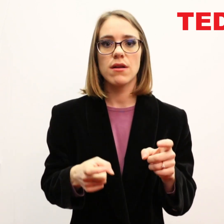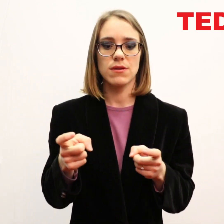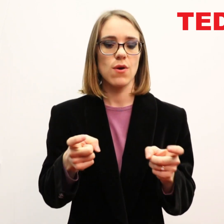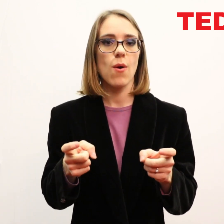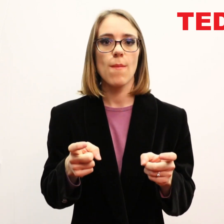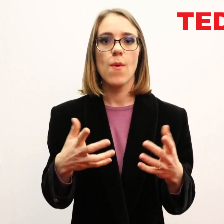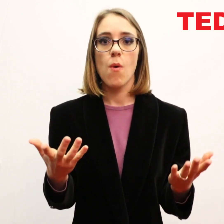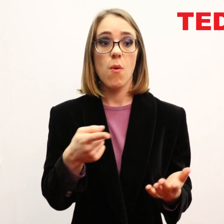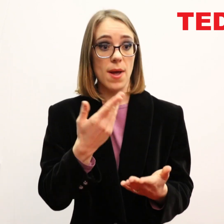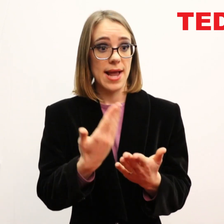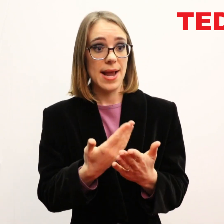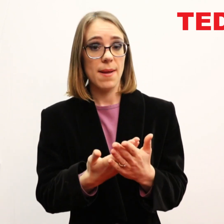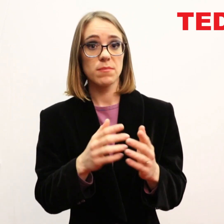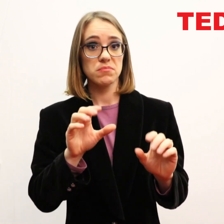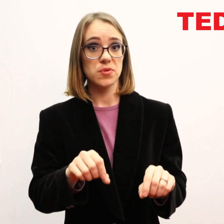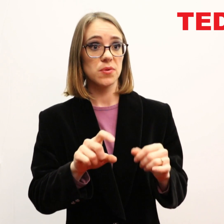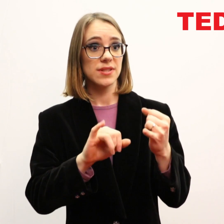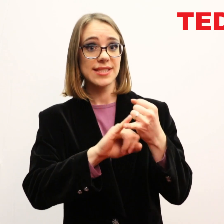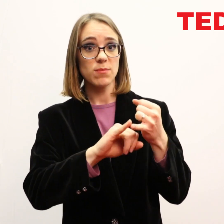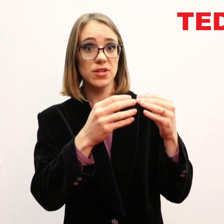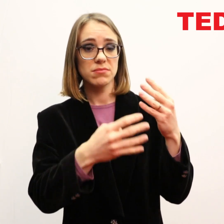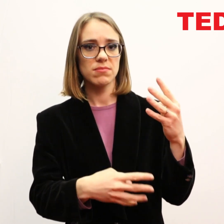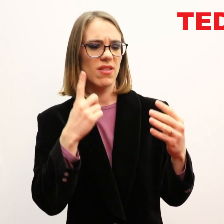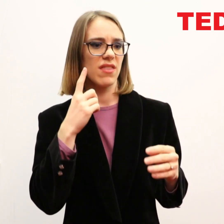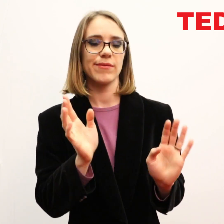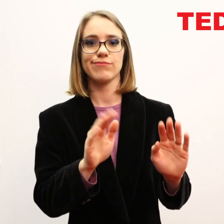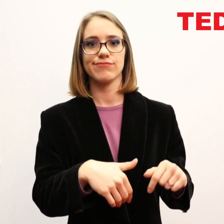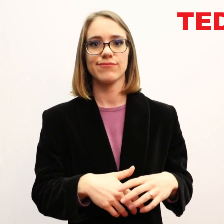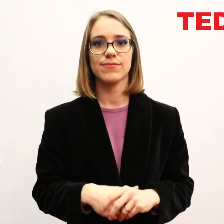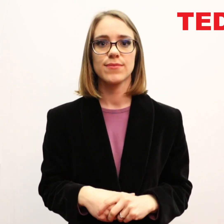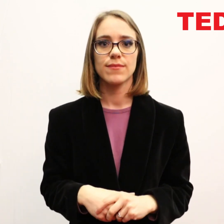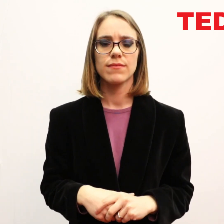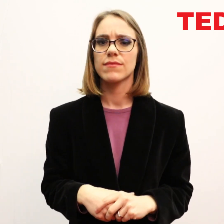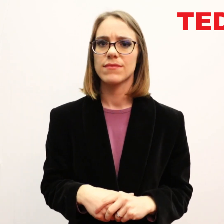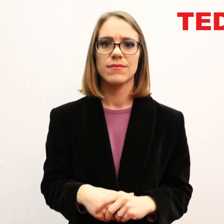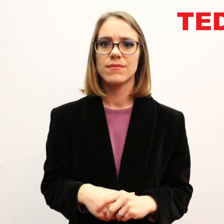that deaf children are not able to cope or don't have the capacity to do certain subjects.